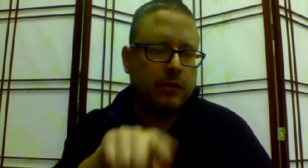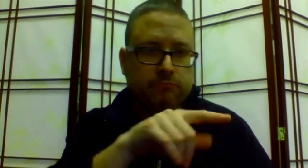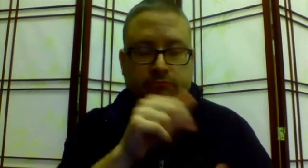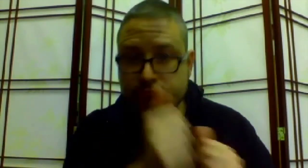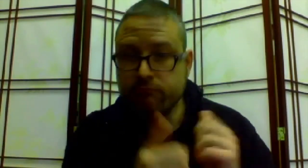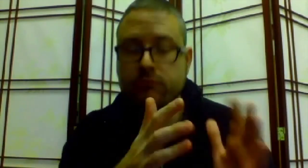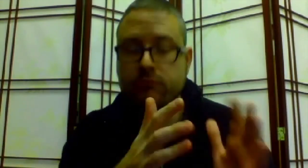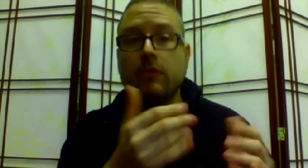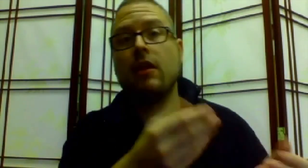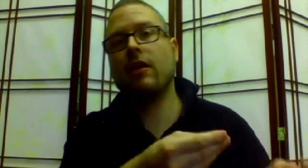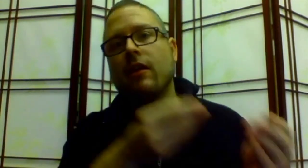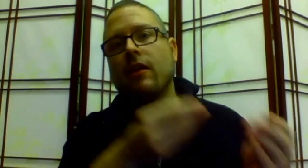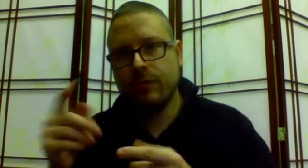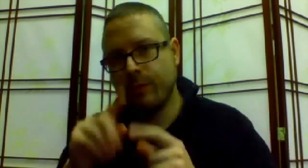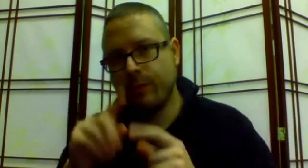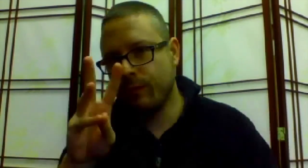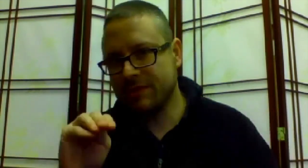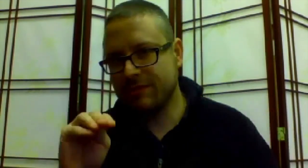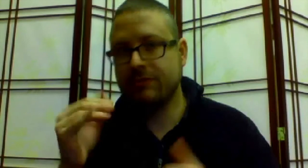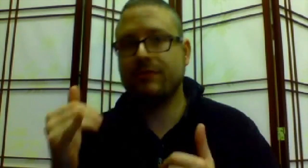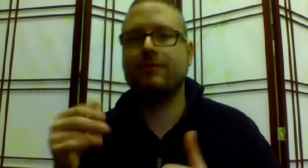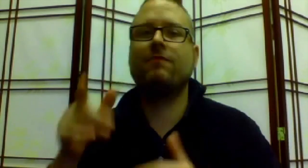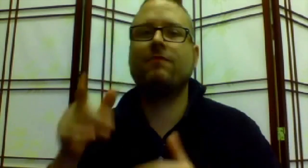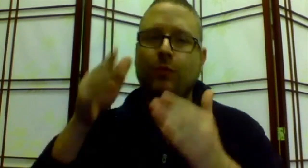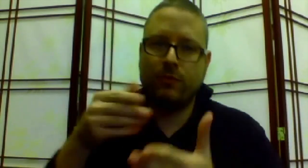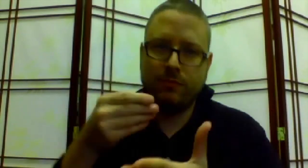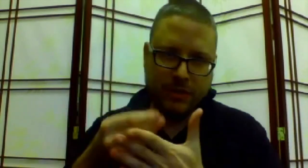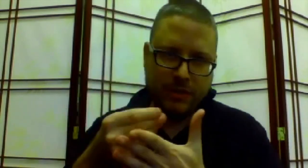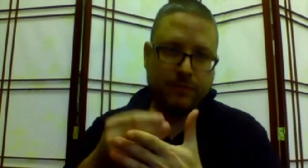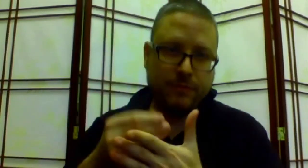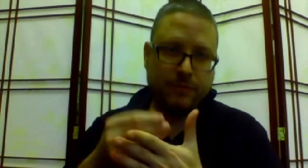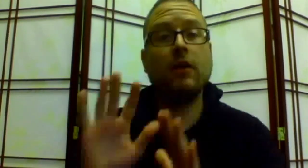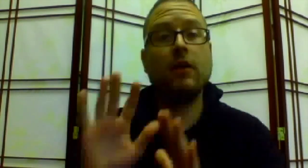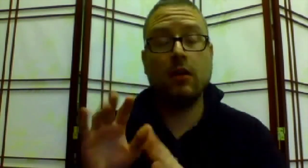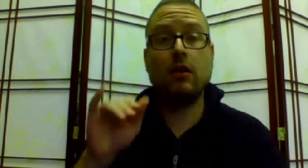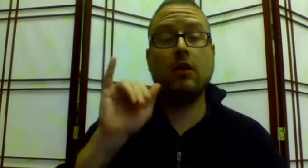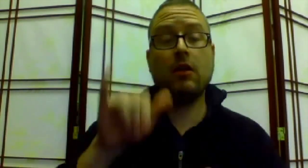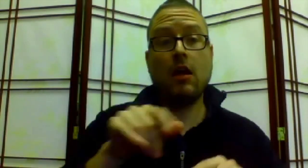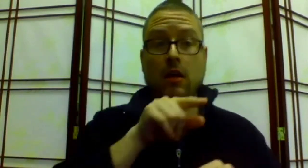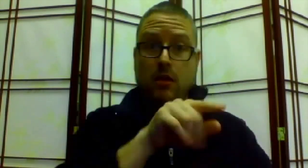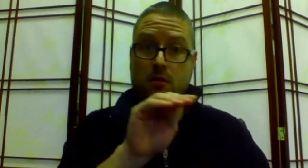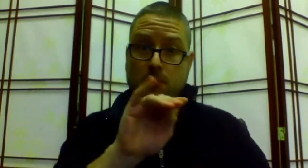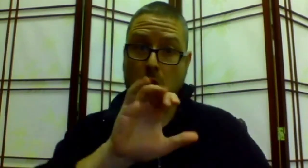Now that it's been passed to the Ways and Means, budget comes into the discussion.